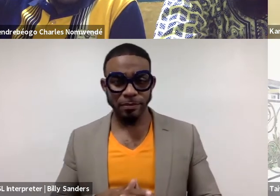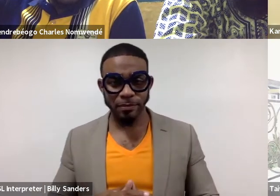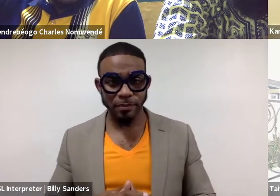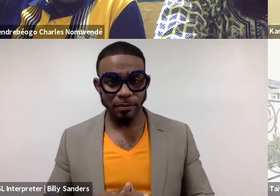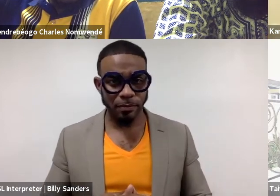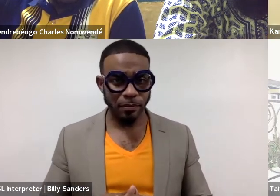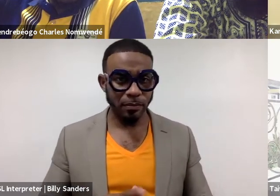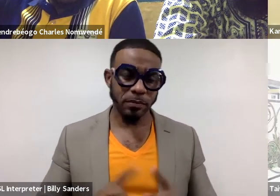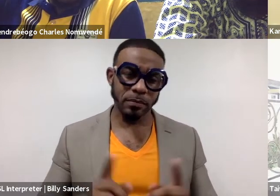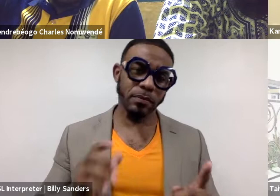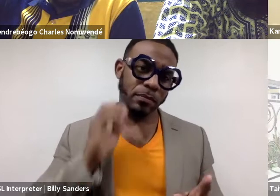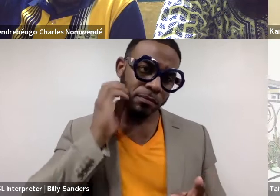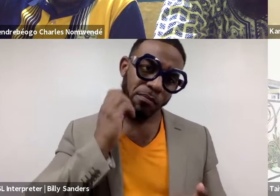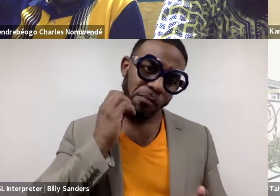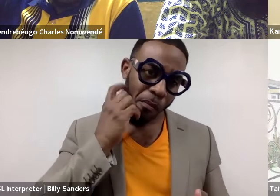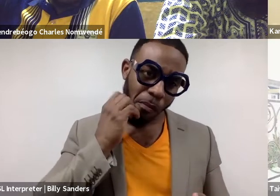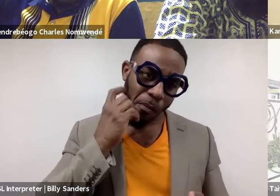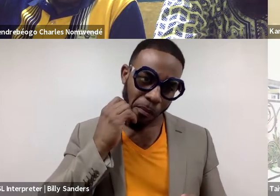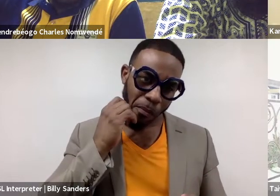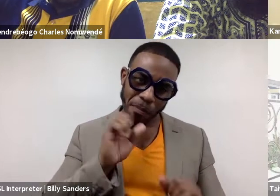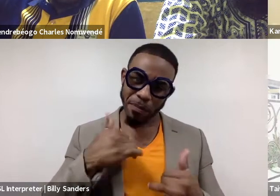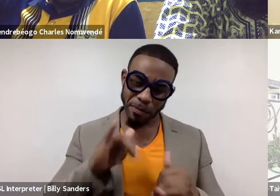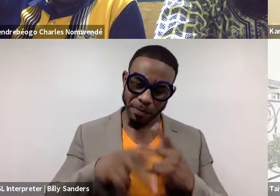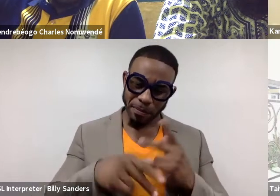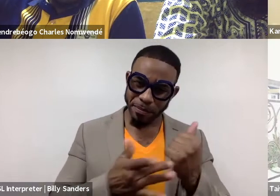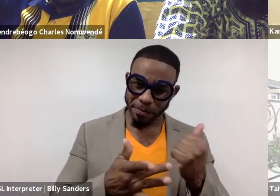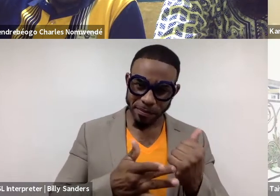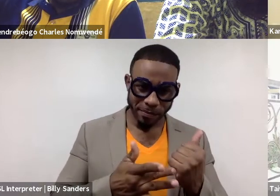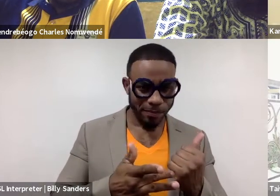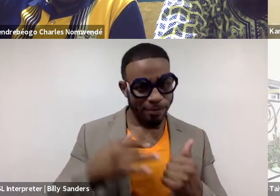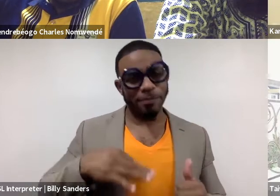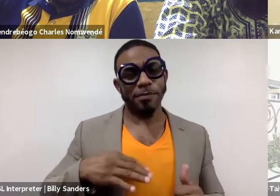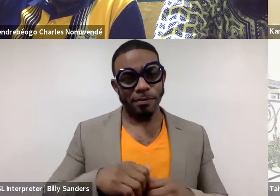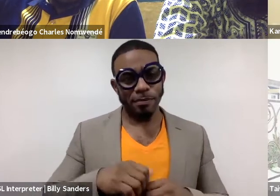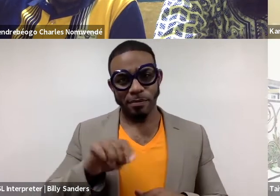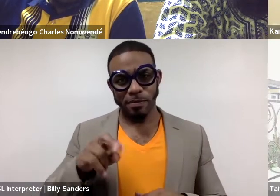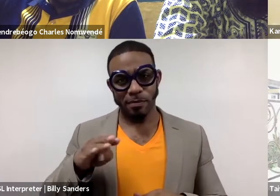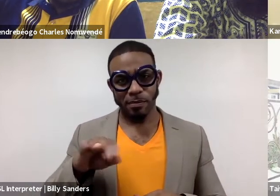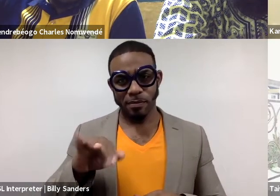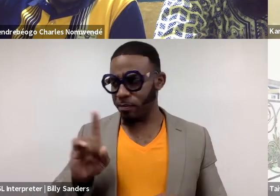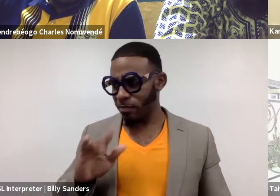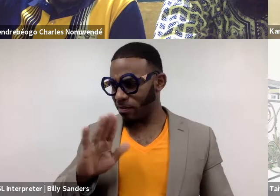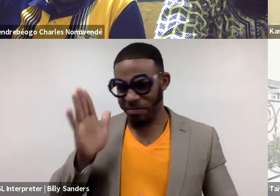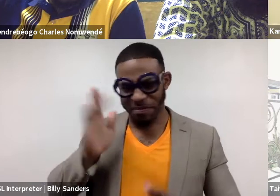But being able to have that kind of technological intervention in Nairobi where it's something like this has never happened before,